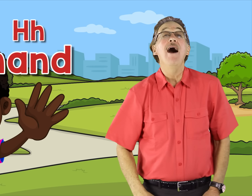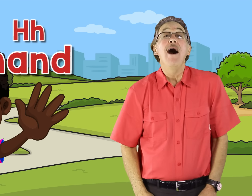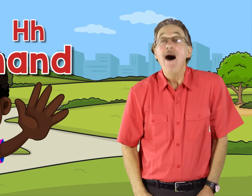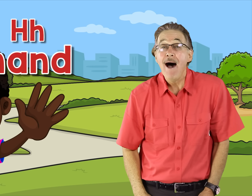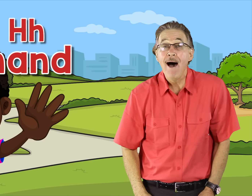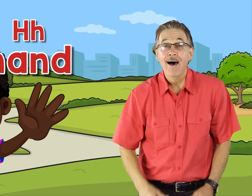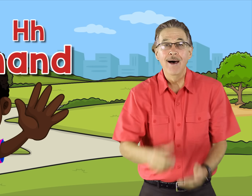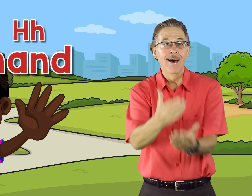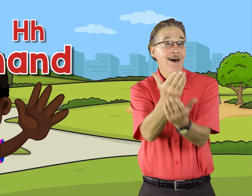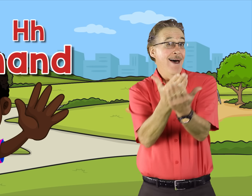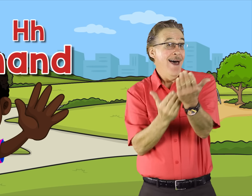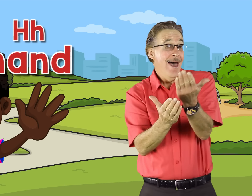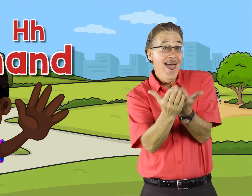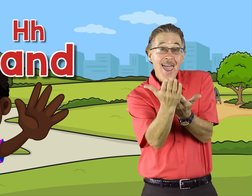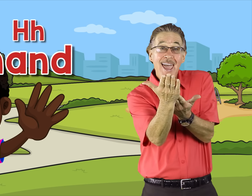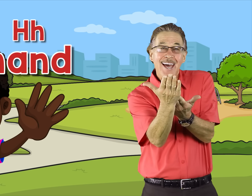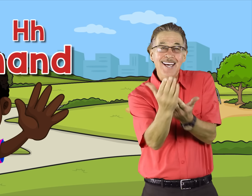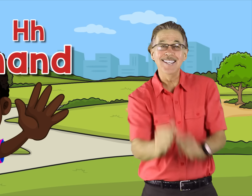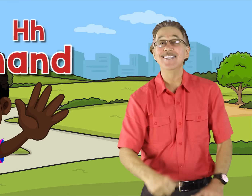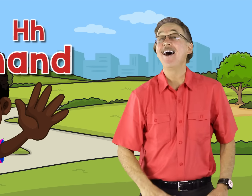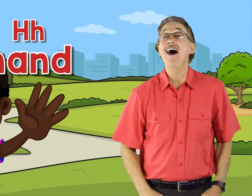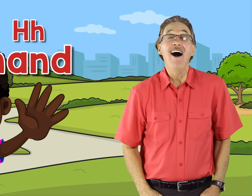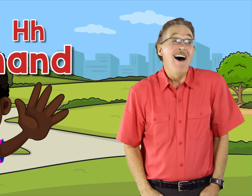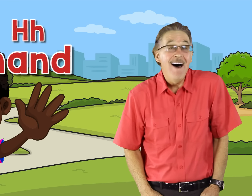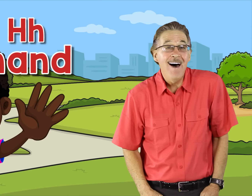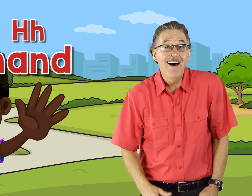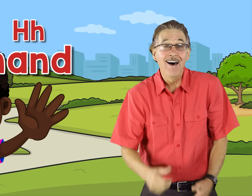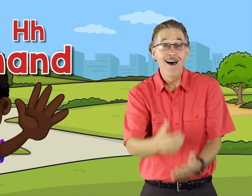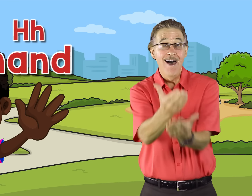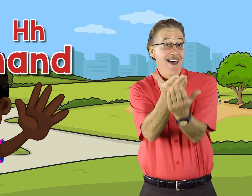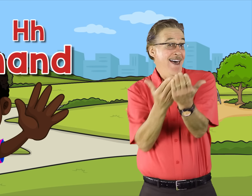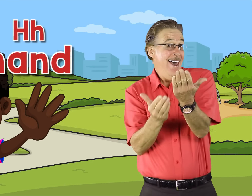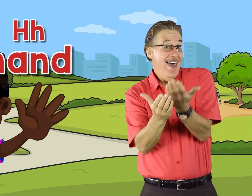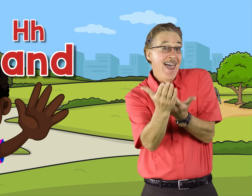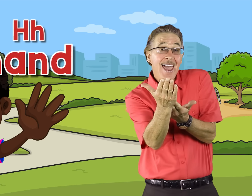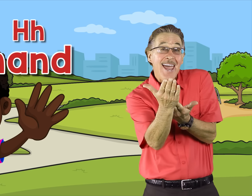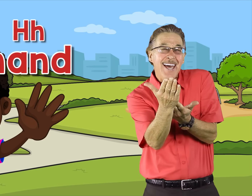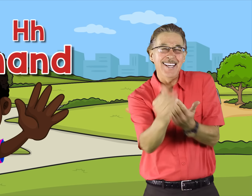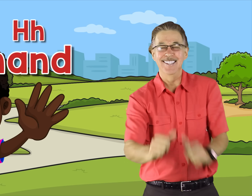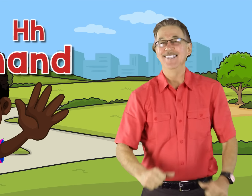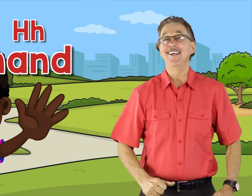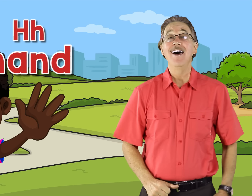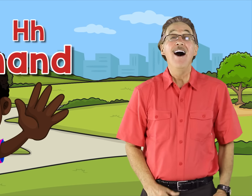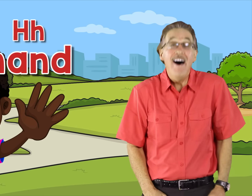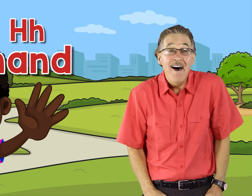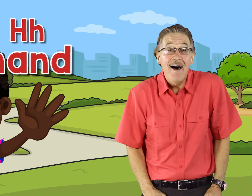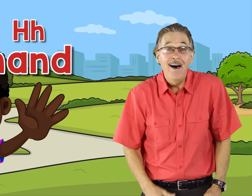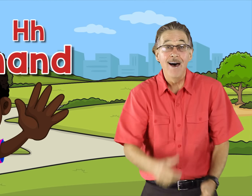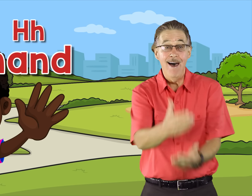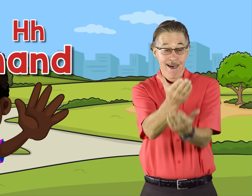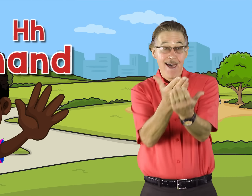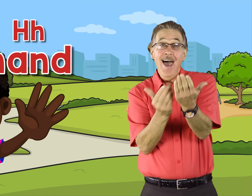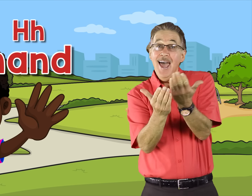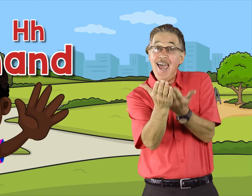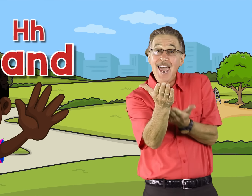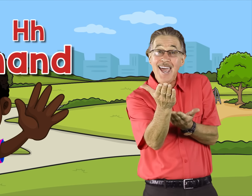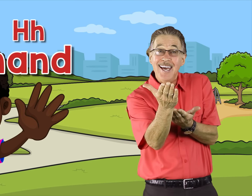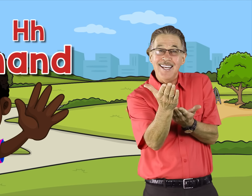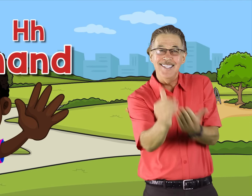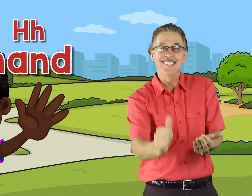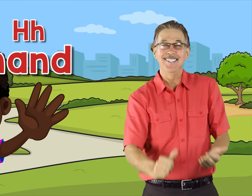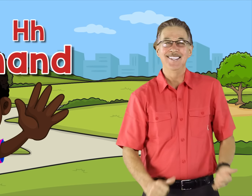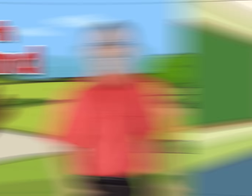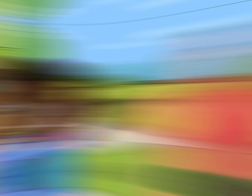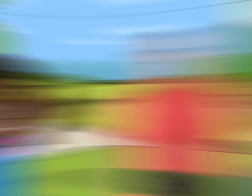/h/ hand /h/ hand /h/ hand